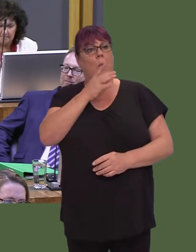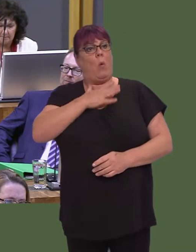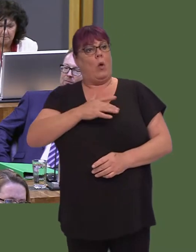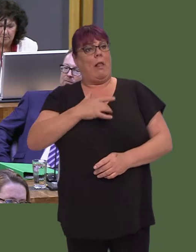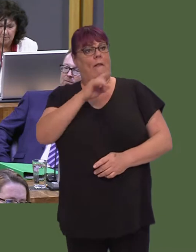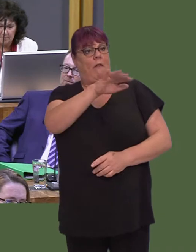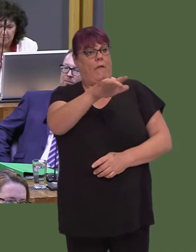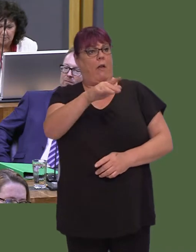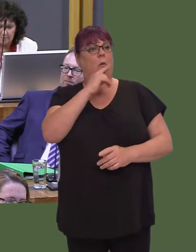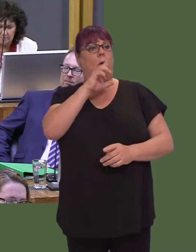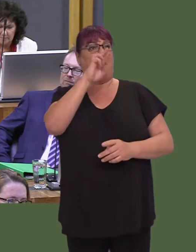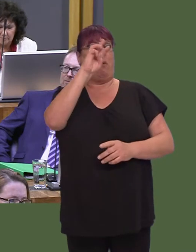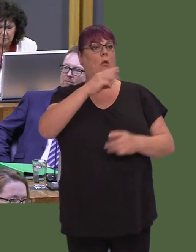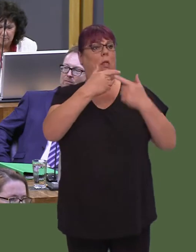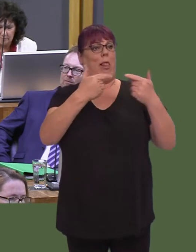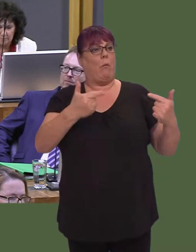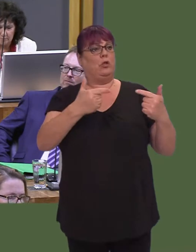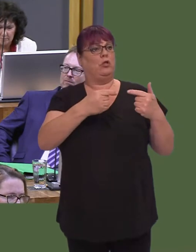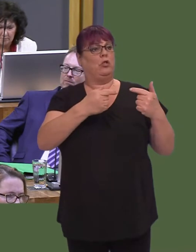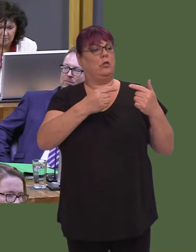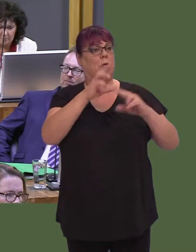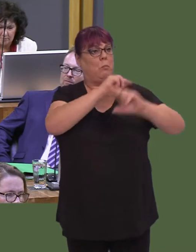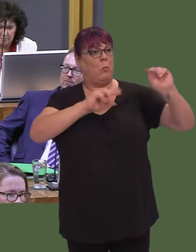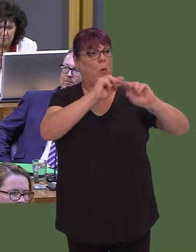Good education, of course, underpins this ambition, and, while these statements seem